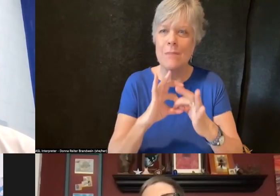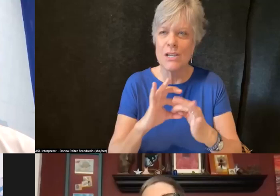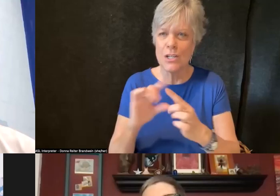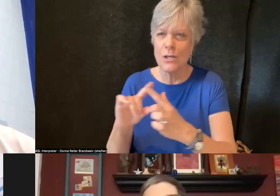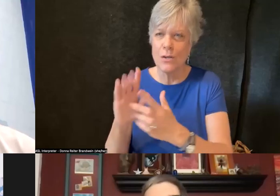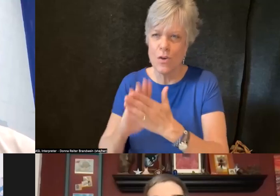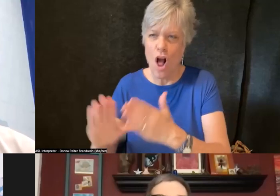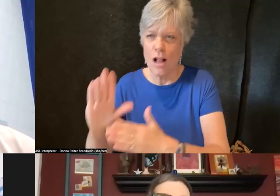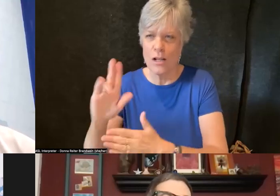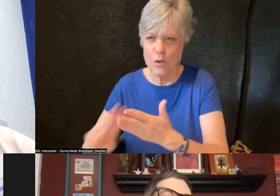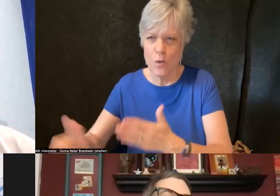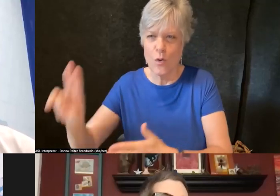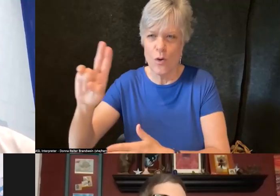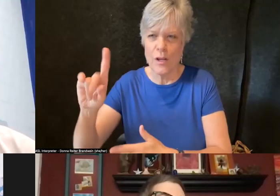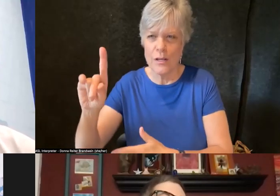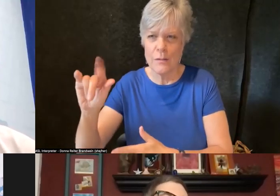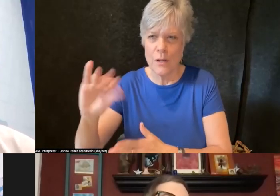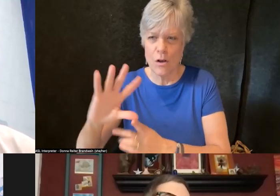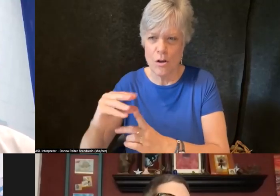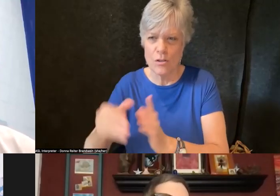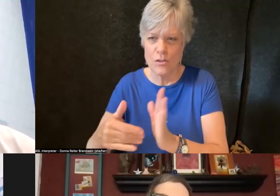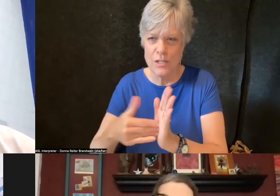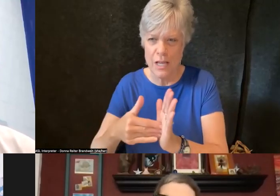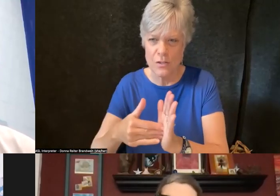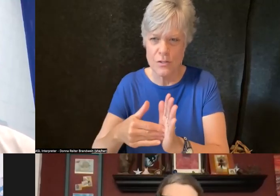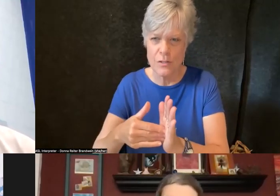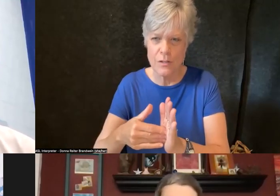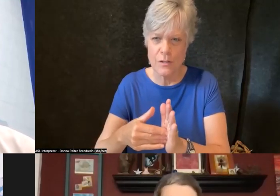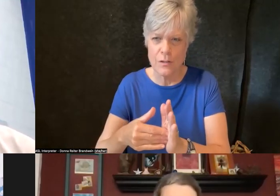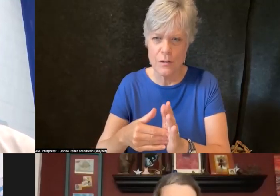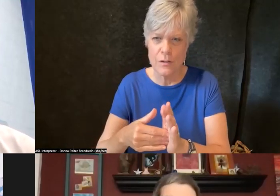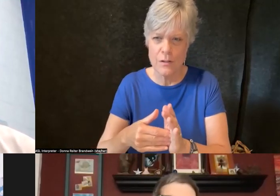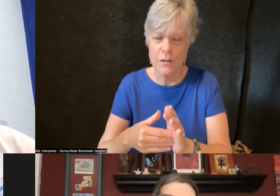and Disability Cultural Centers being created is, of course, the students.